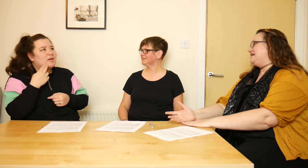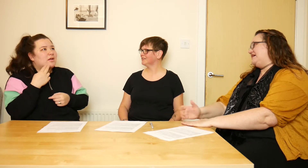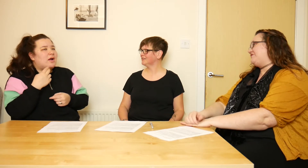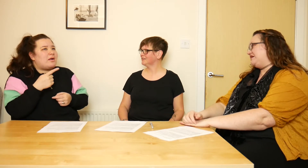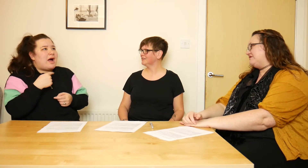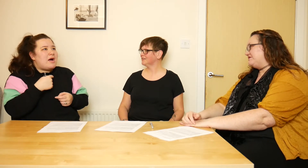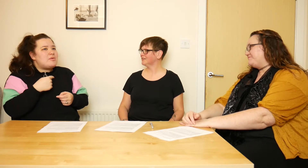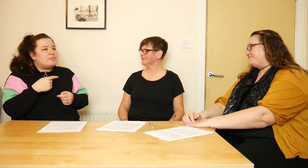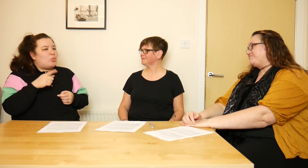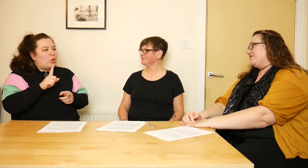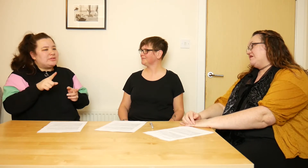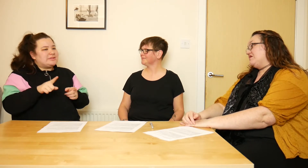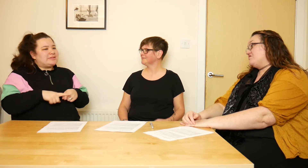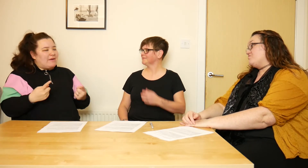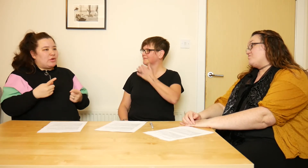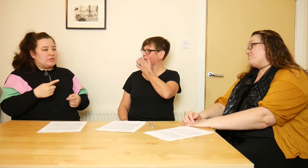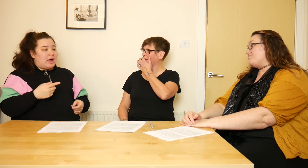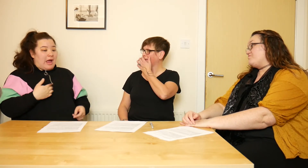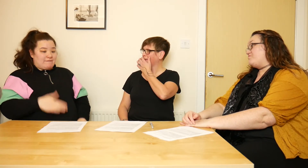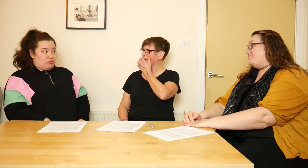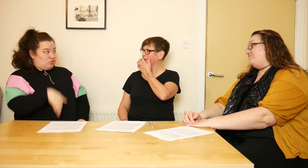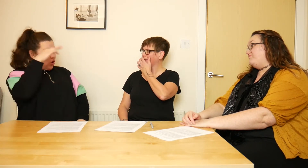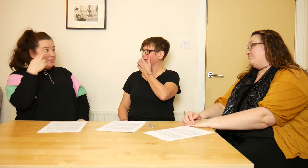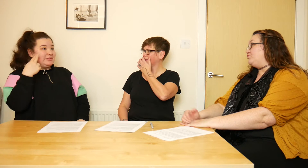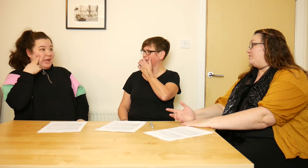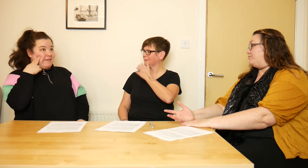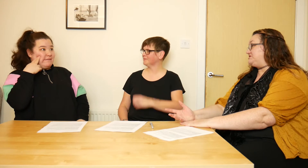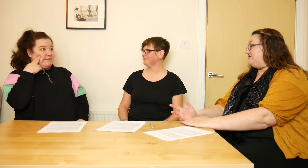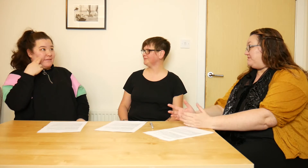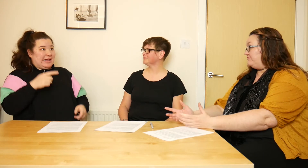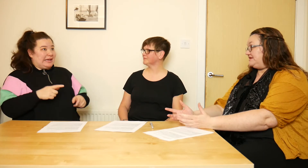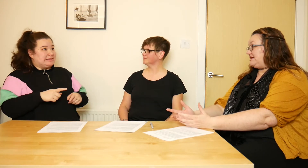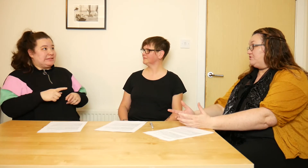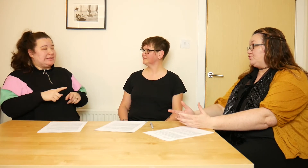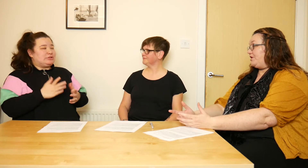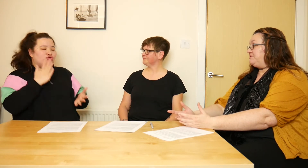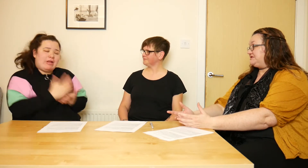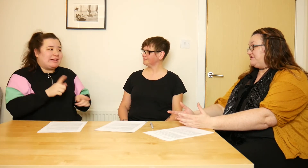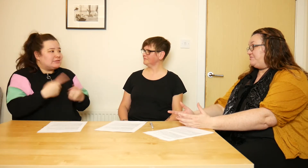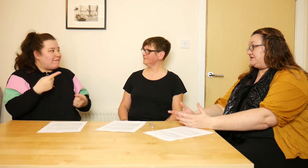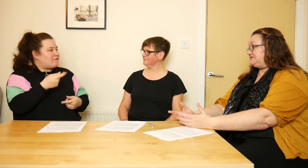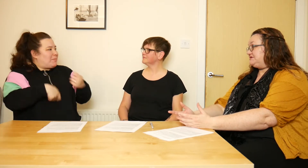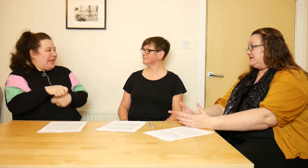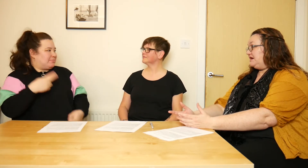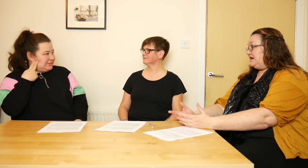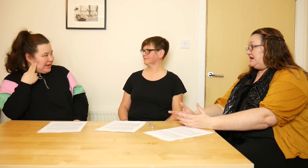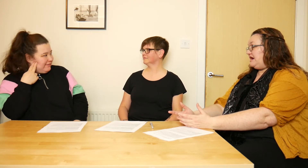Yeah, and I think... With deaf people, for example, growing up as a deaf person